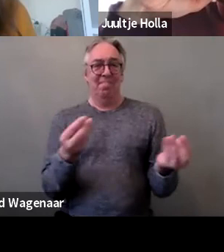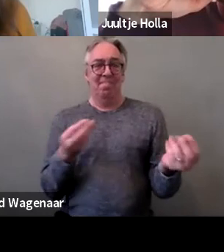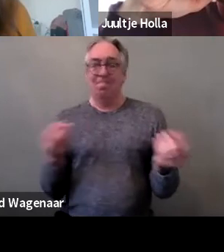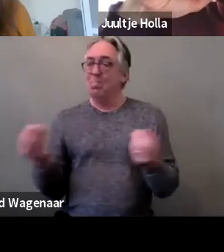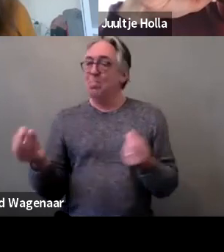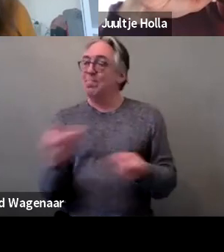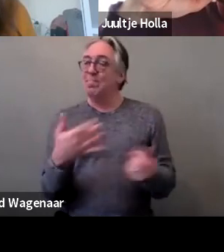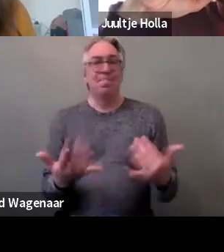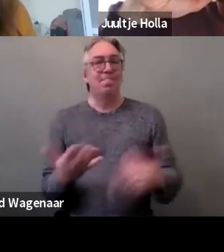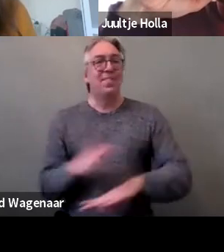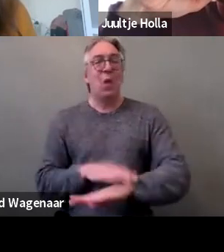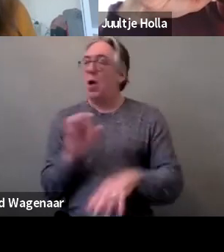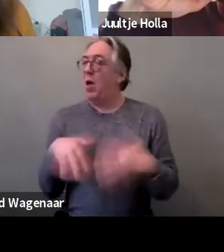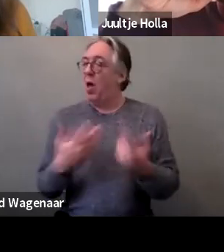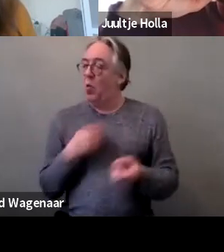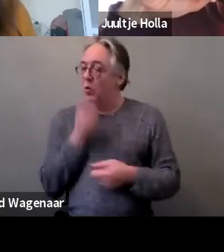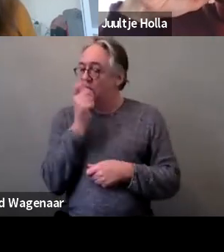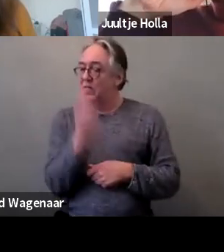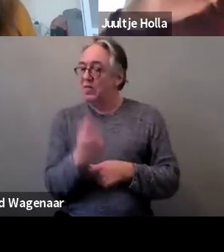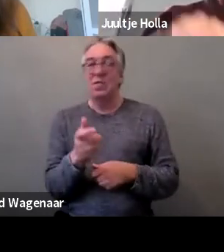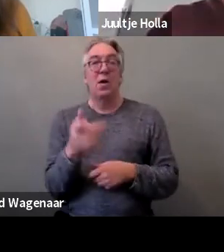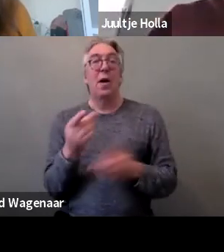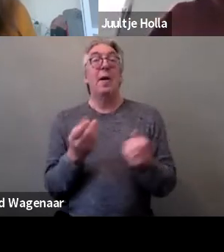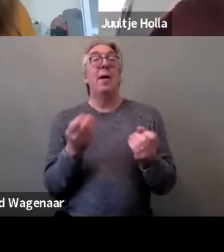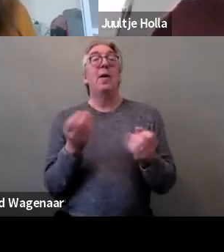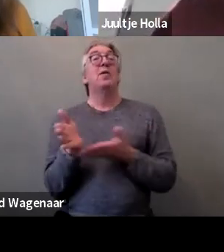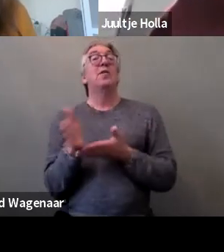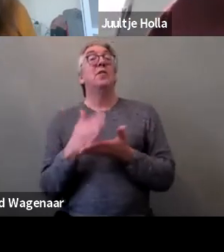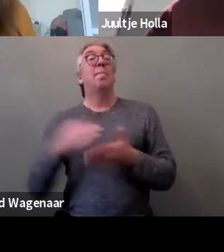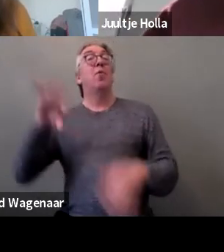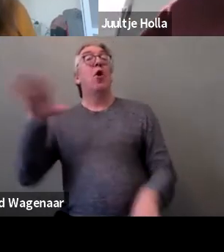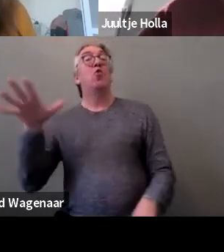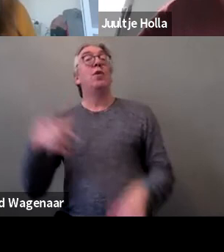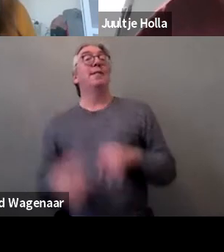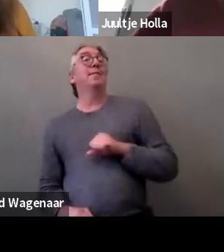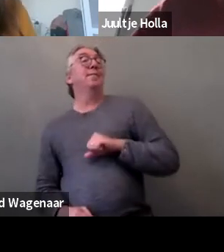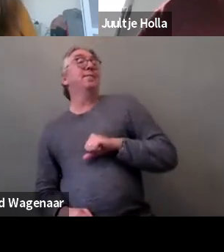how shall I put it? Resistance. There is, I can't say a lot of resistance,